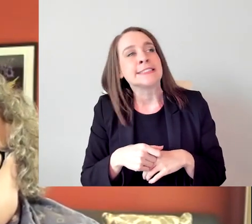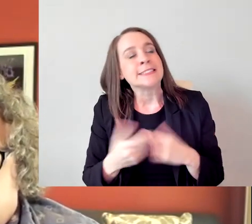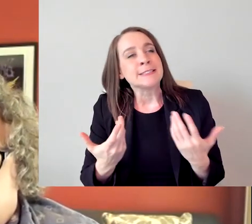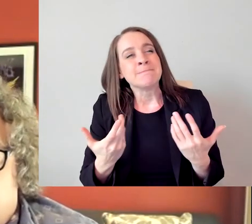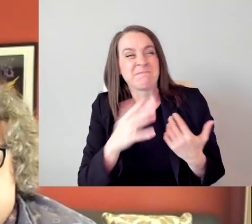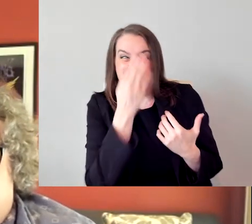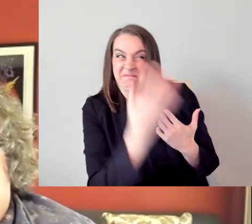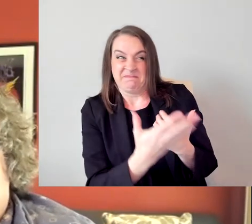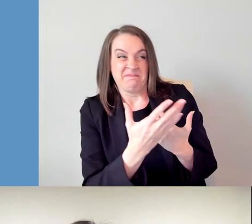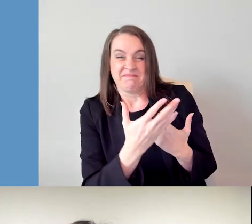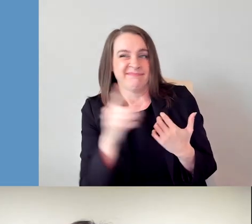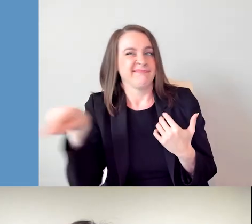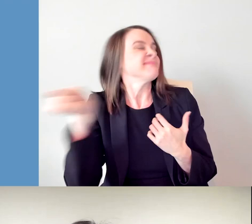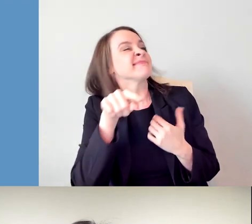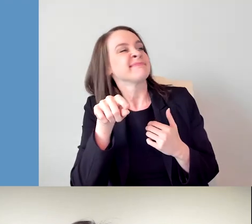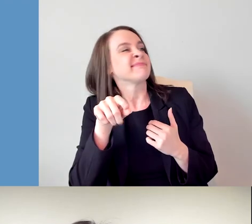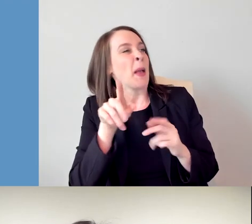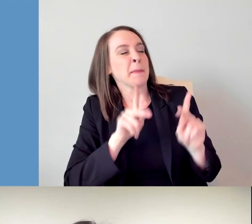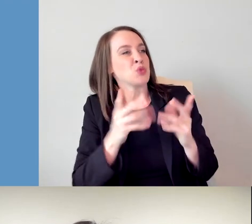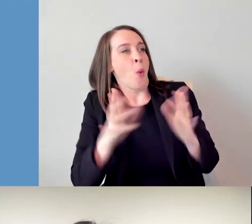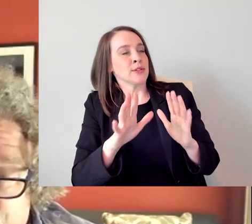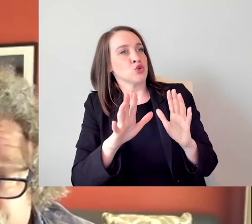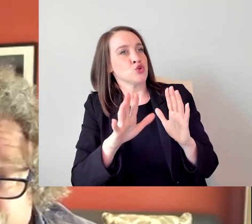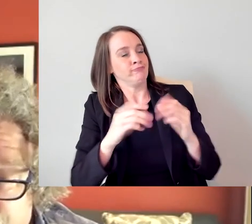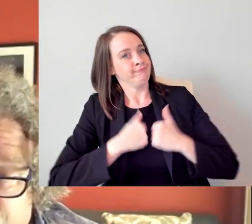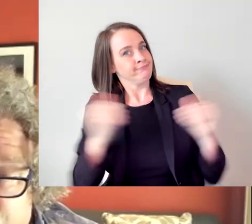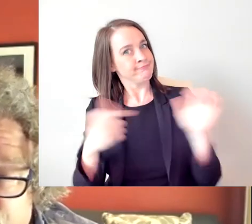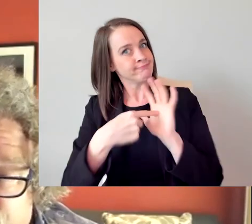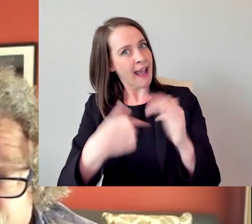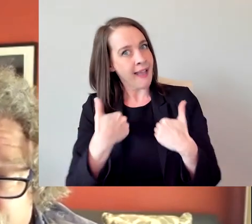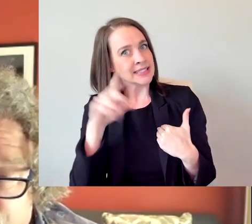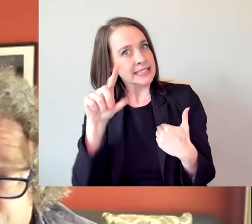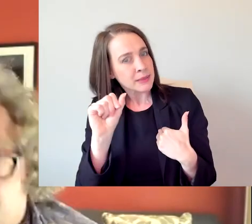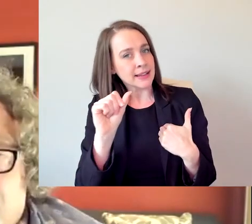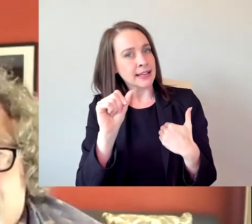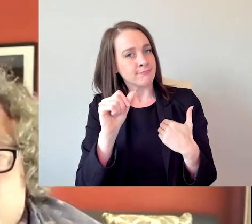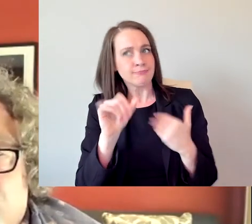willing to identify because of the stigma of disability. The fact of the matter is in an ideal world,